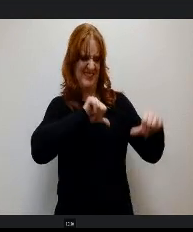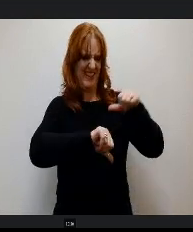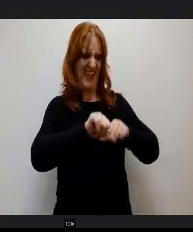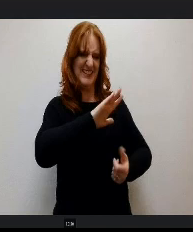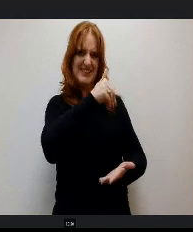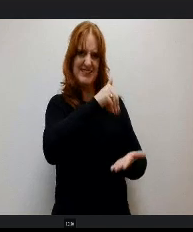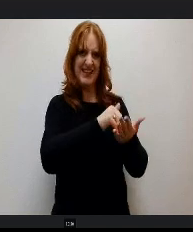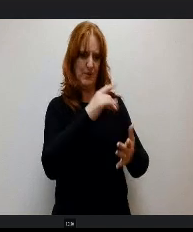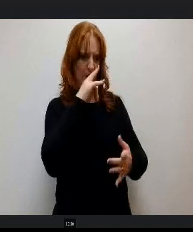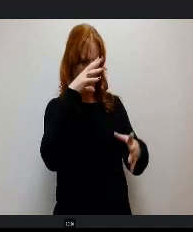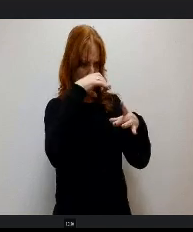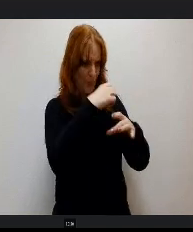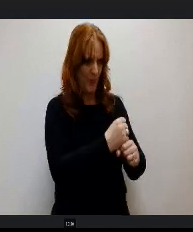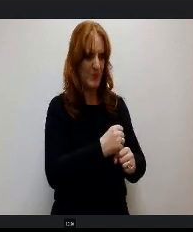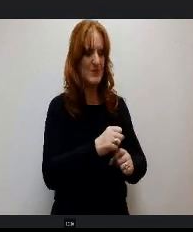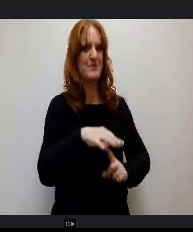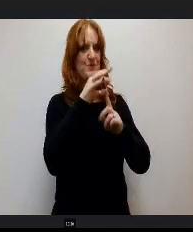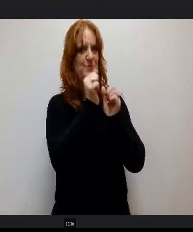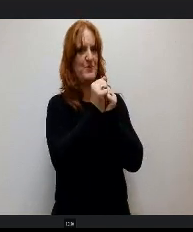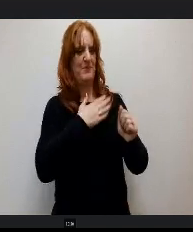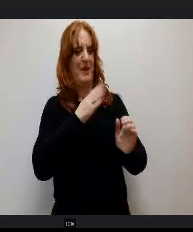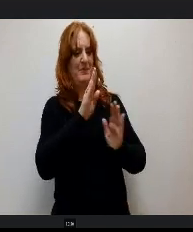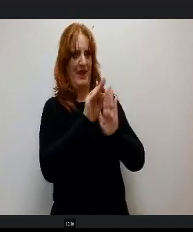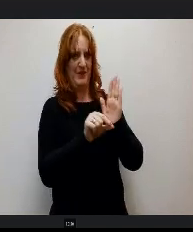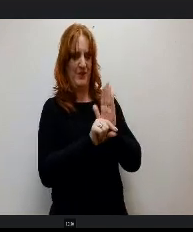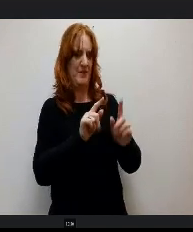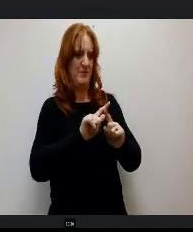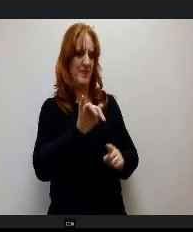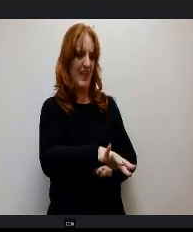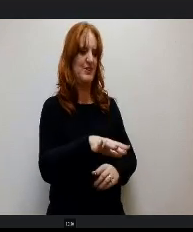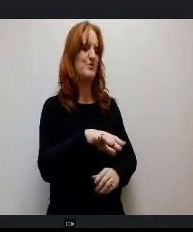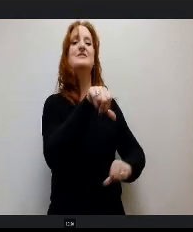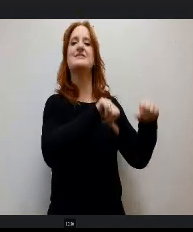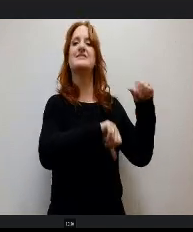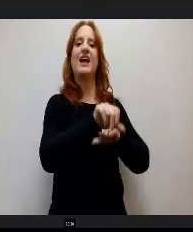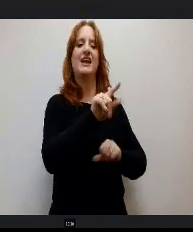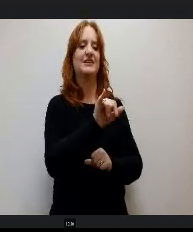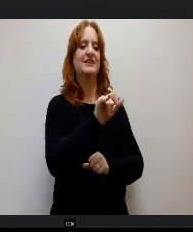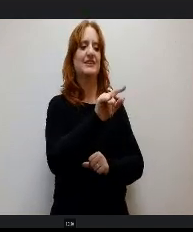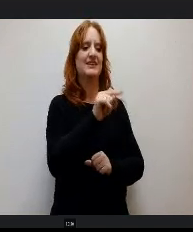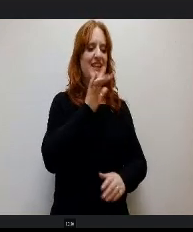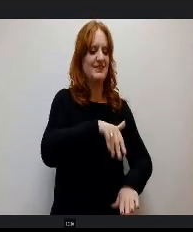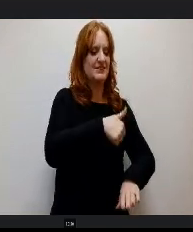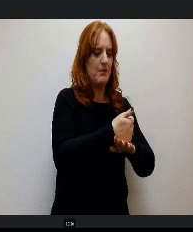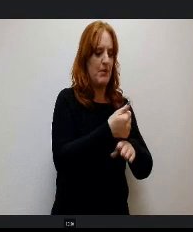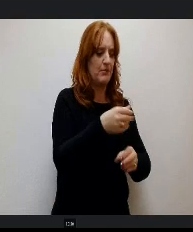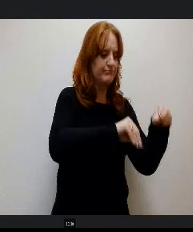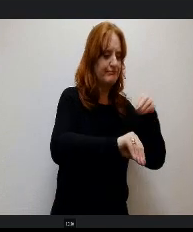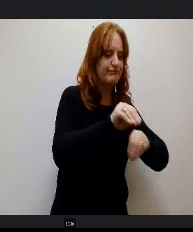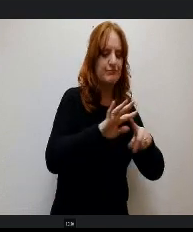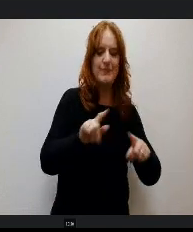background, what they do to put together science kits for our elementary teachers is phenomenal. Like, I was like, where were you when